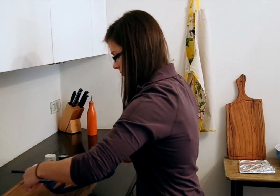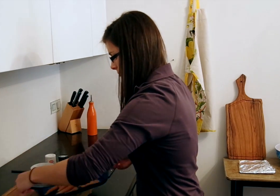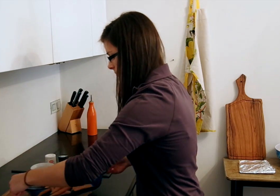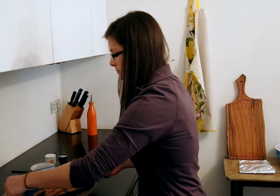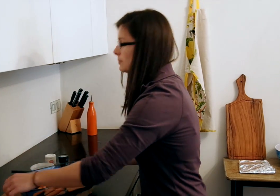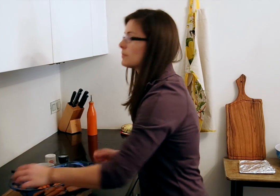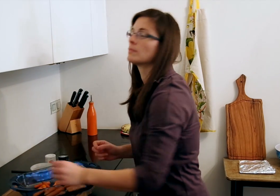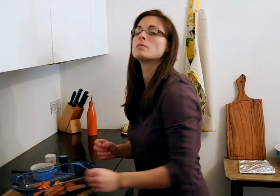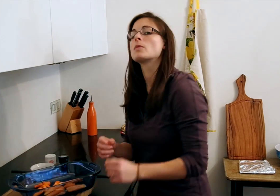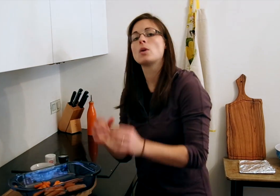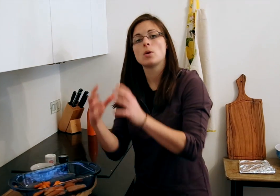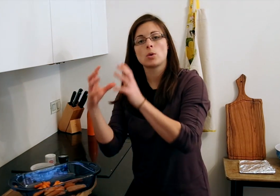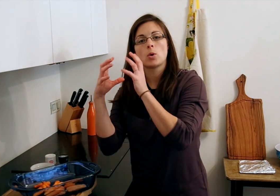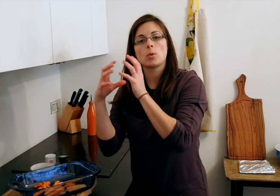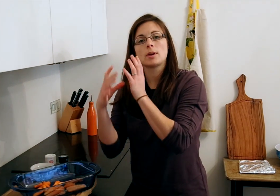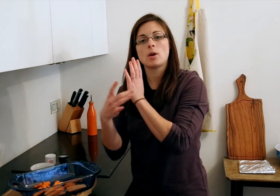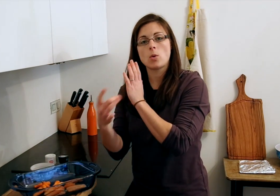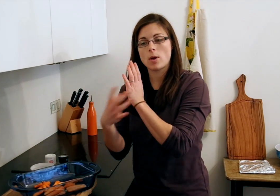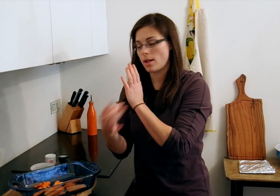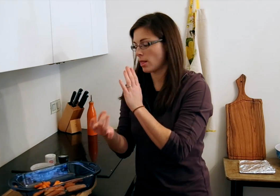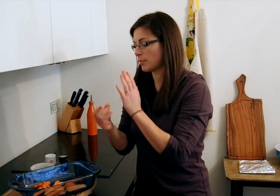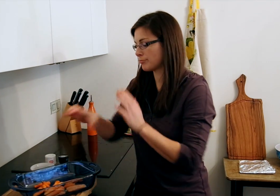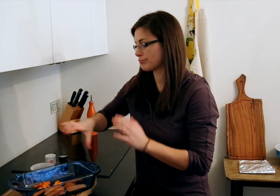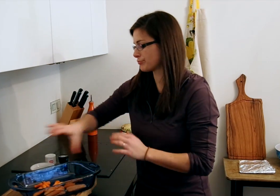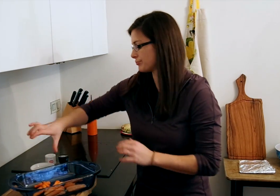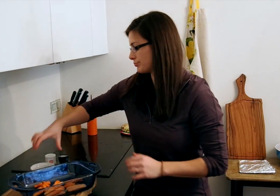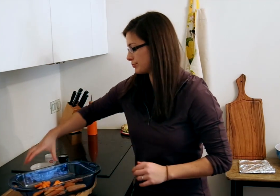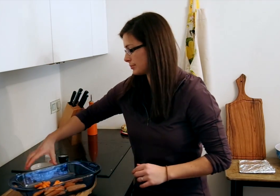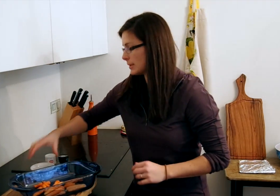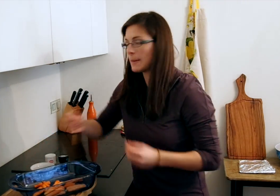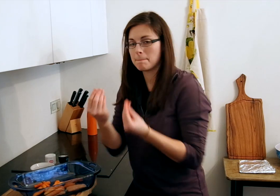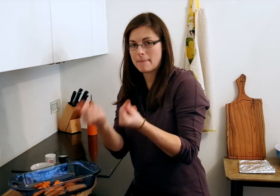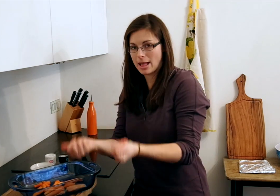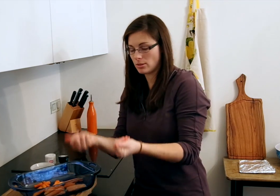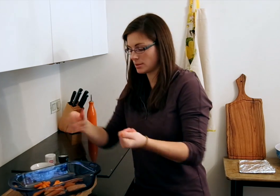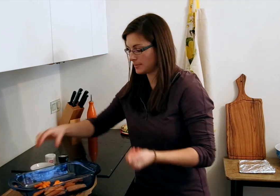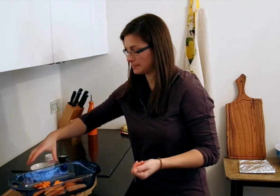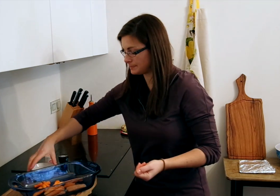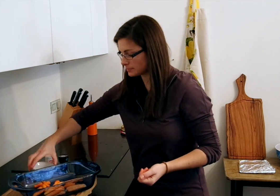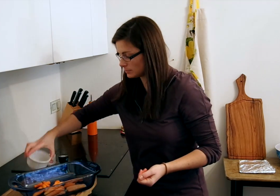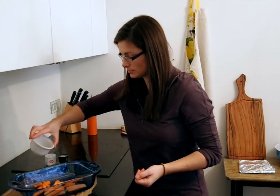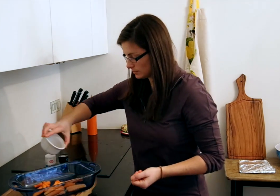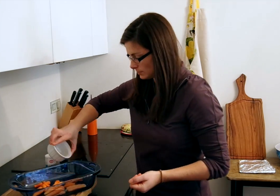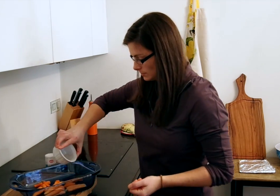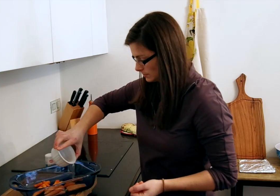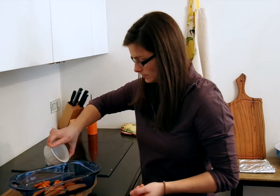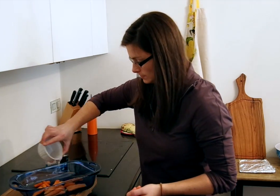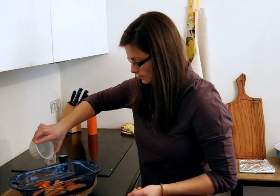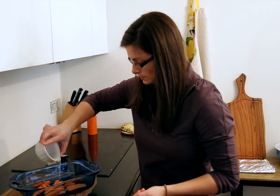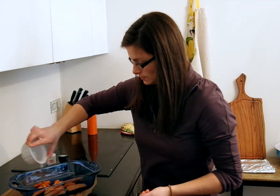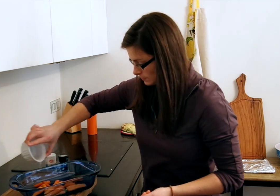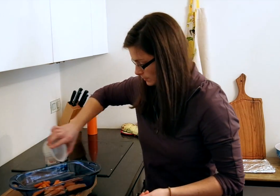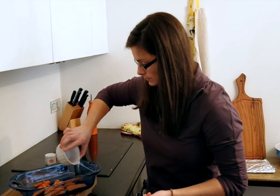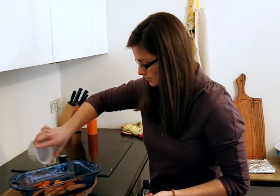Drizzle coconut oil onto the carrots (melted).